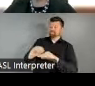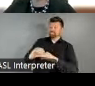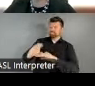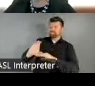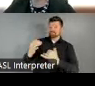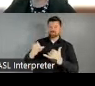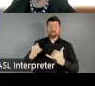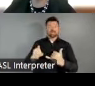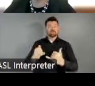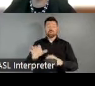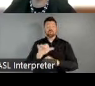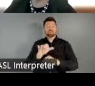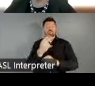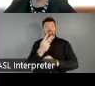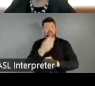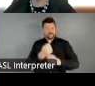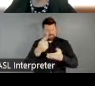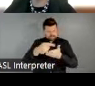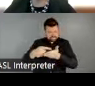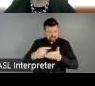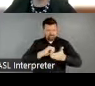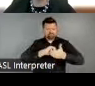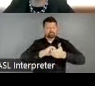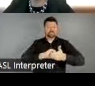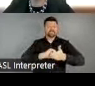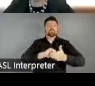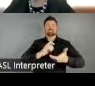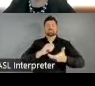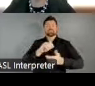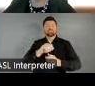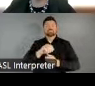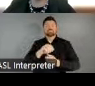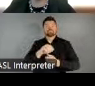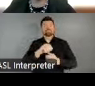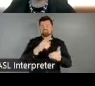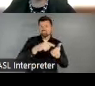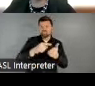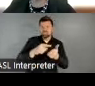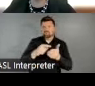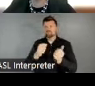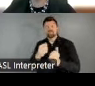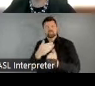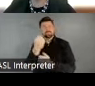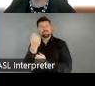partnership with 2M Research to better understand how the NEA can support local arts agencies at